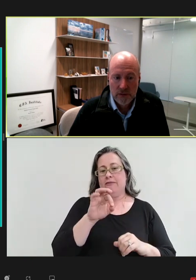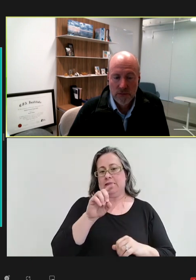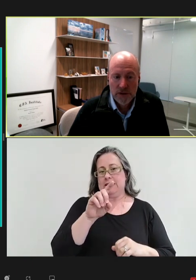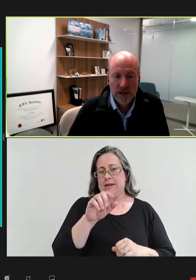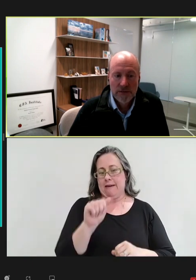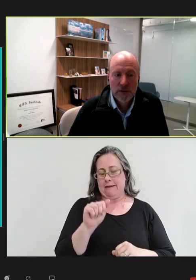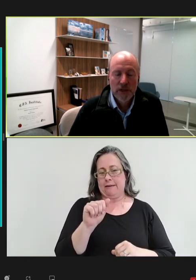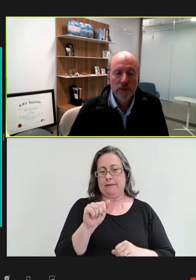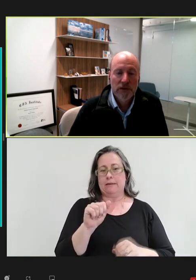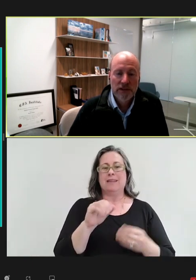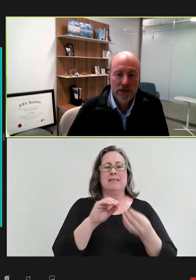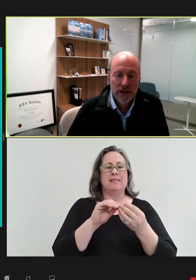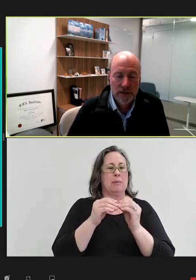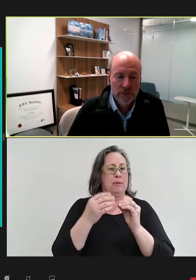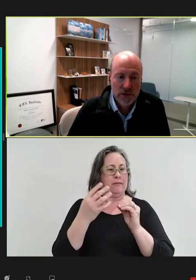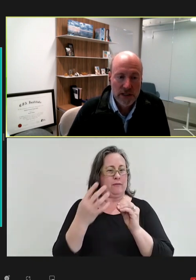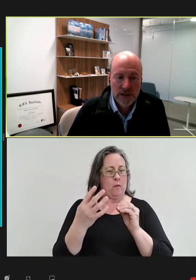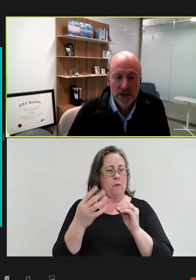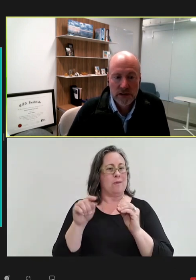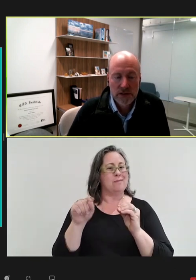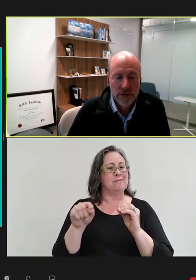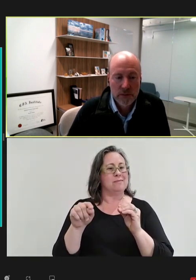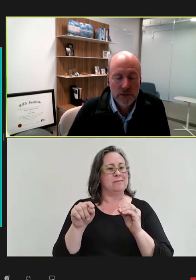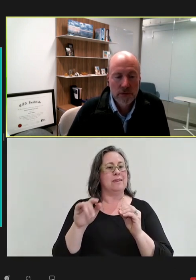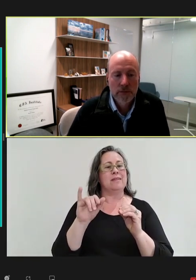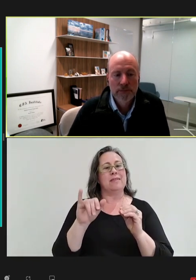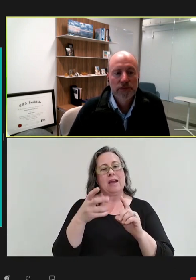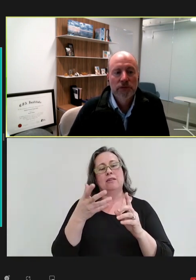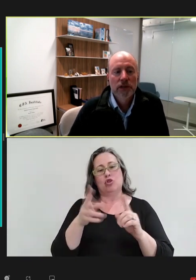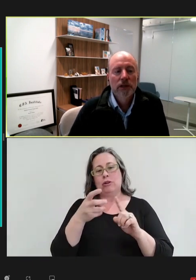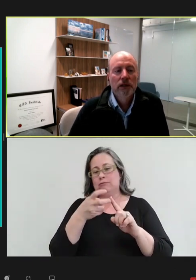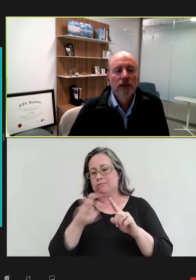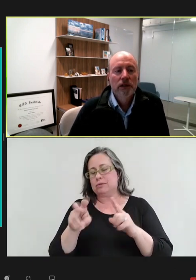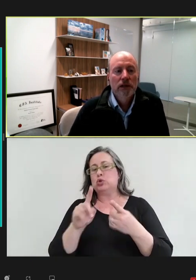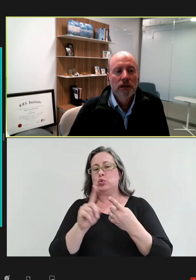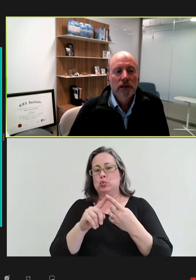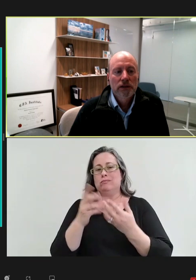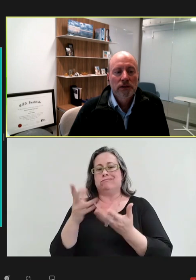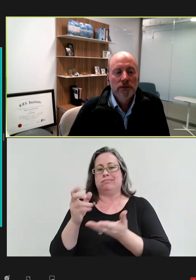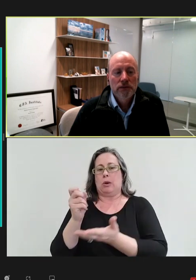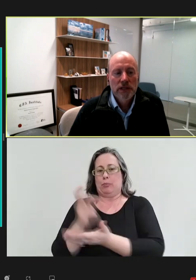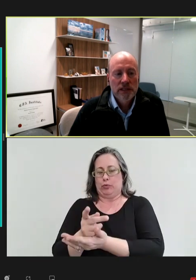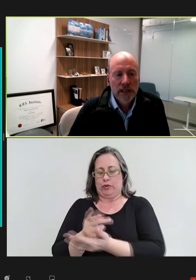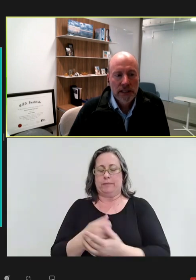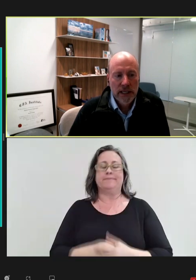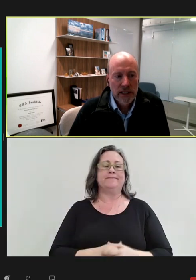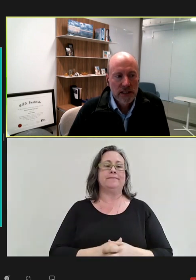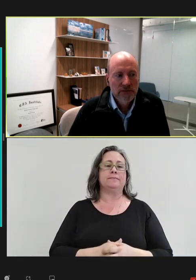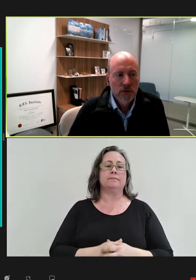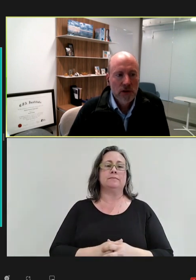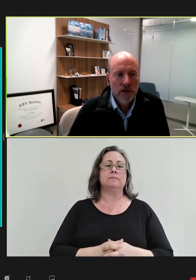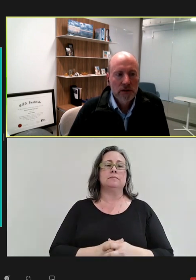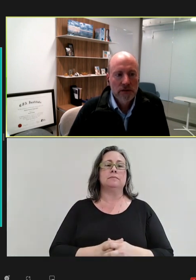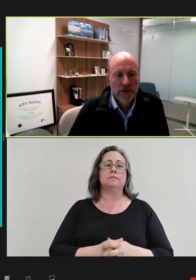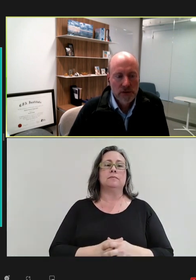four there from the paper has already transitioned into an approval. It's not the case for -- if you